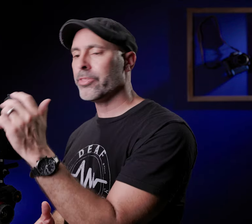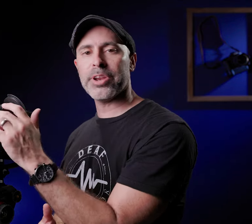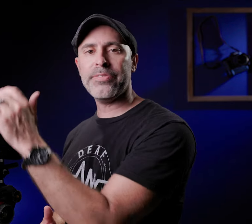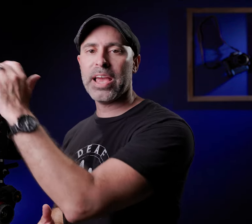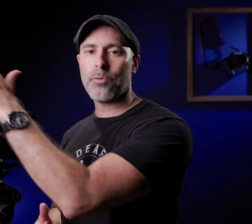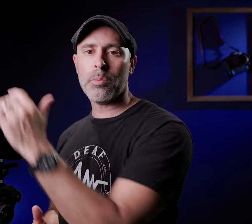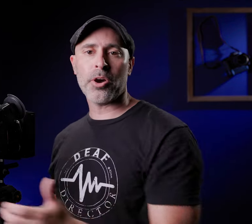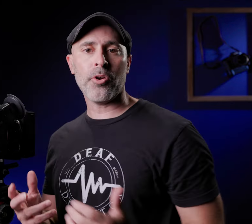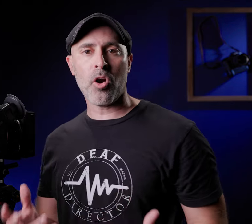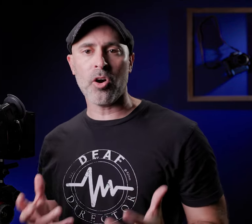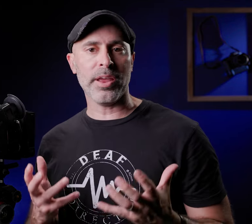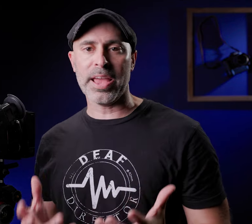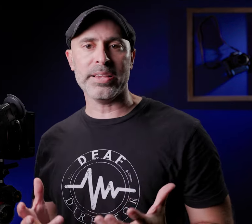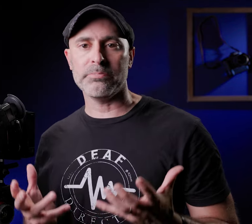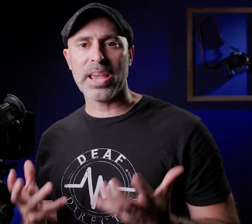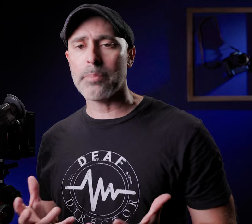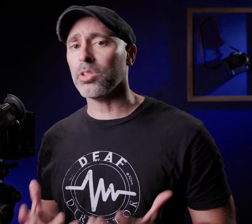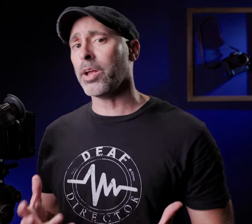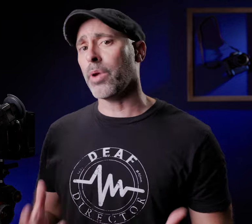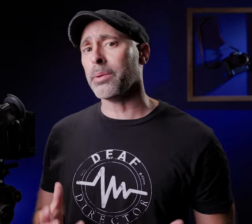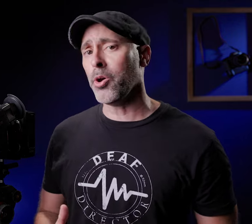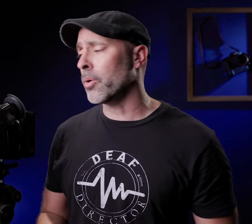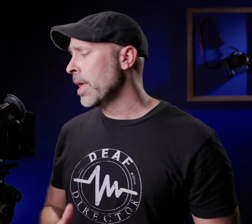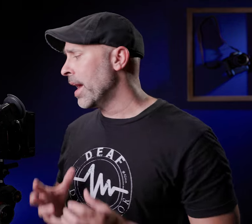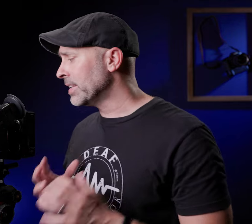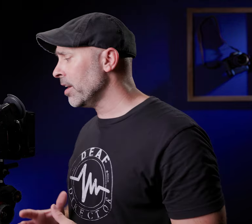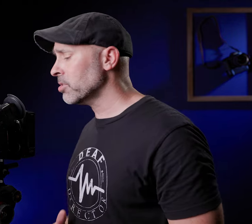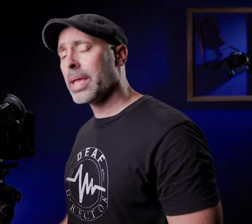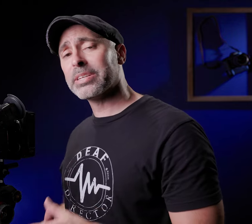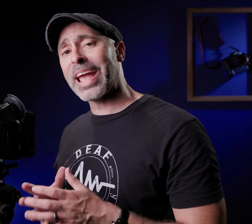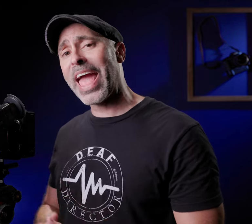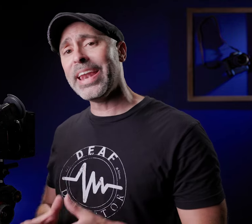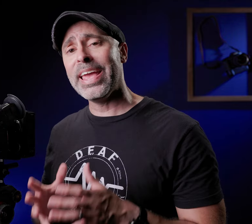an EVF or a monitor on a camera like a RED Komodo and I didn't understand because I had